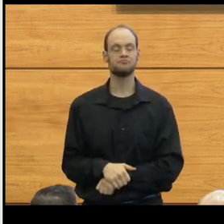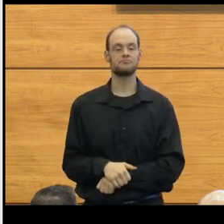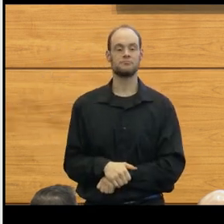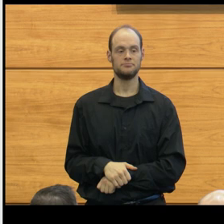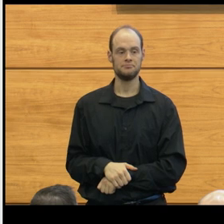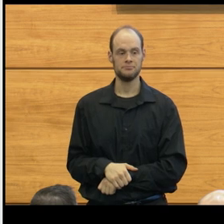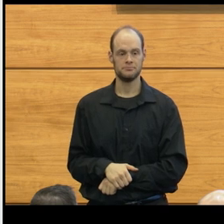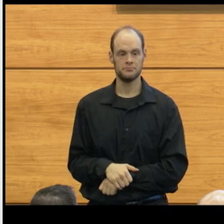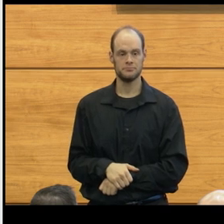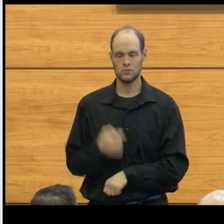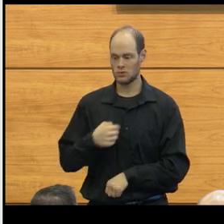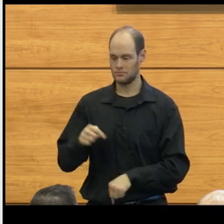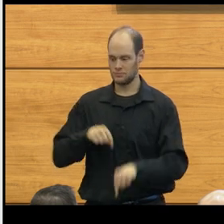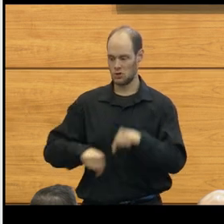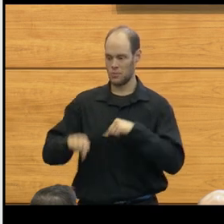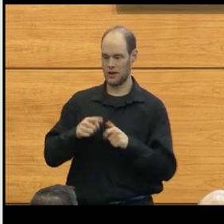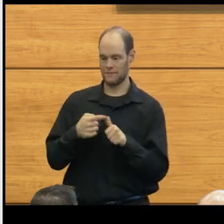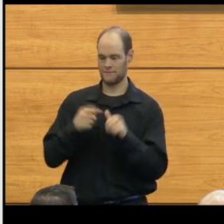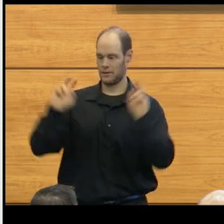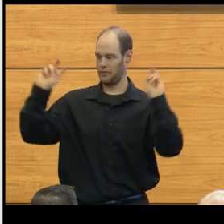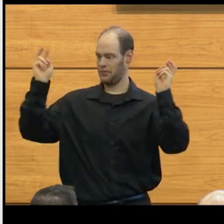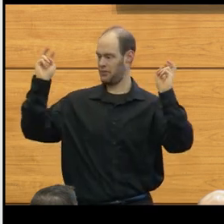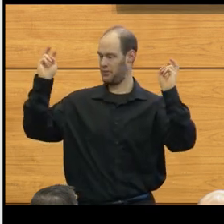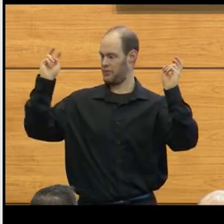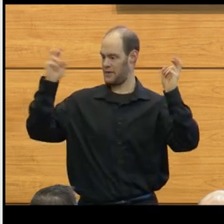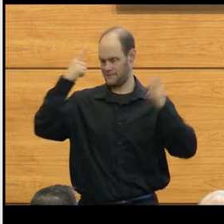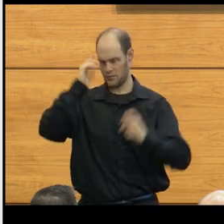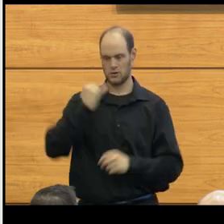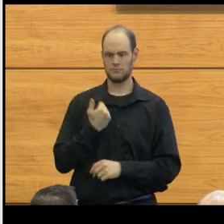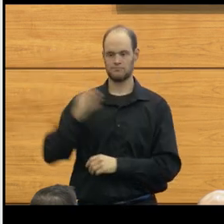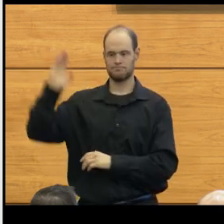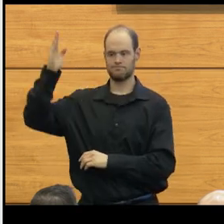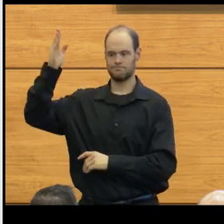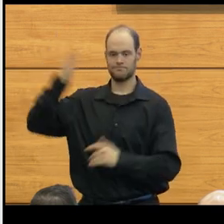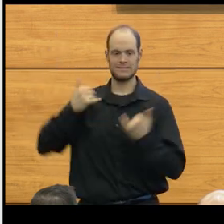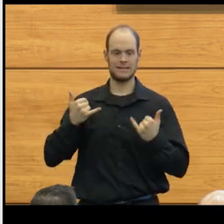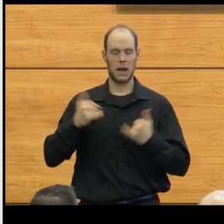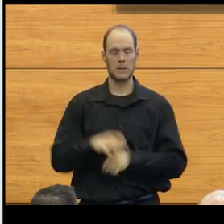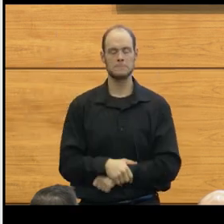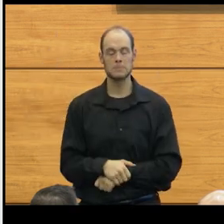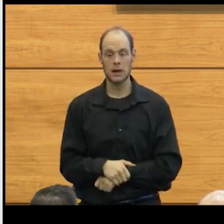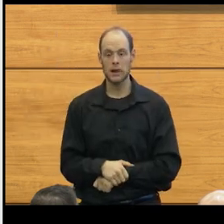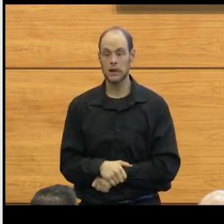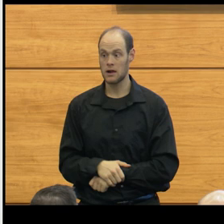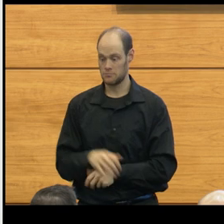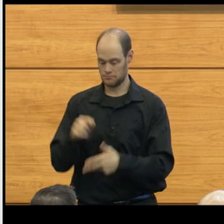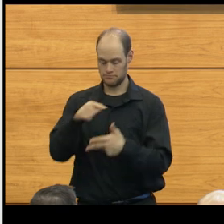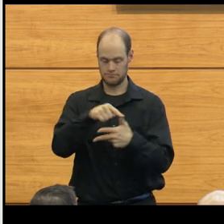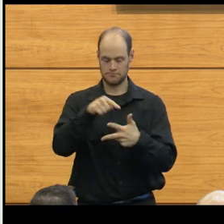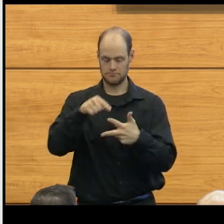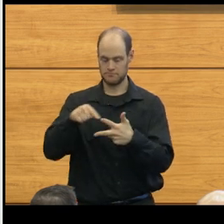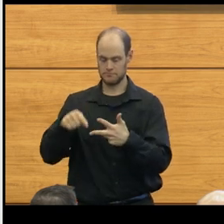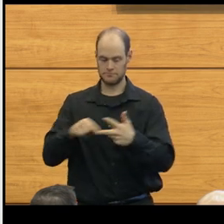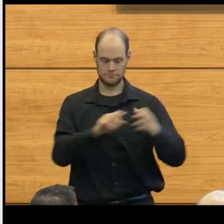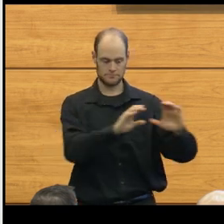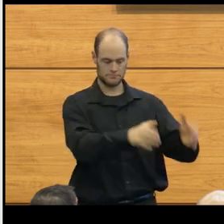And so, I come back to the initial theme of what I had for this talk. You've seen three separate areas here,